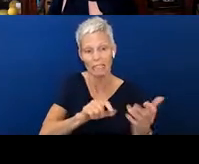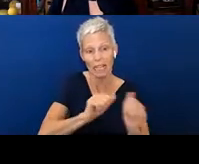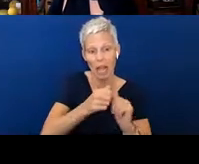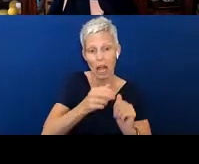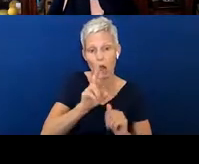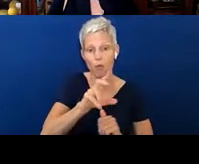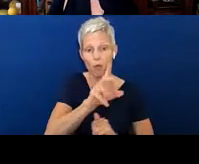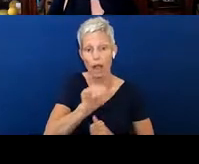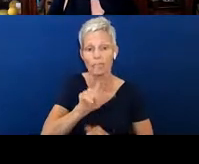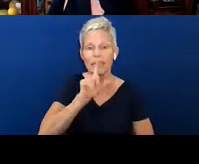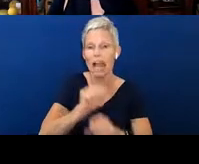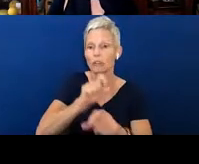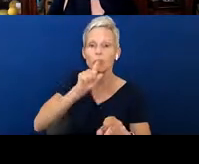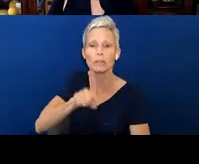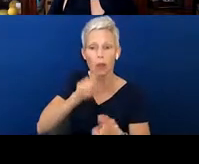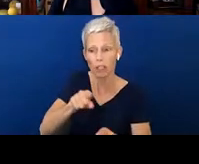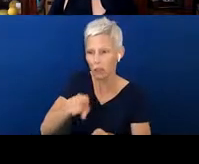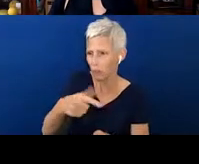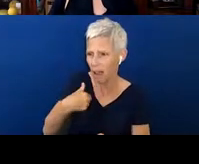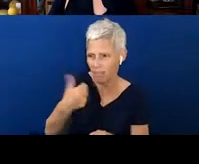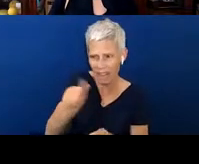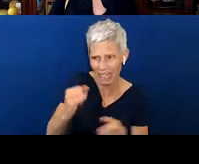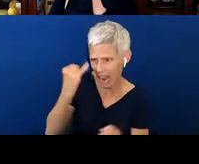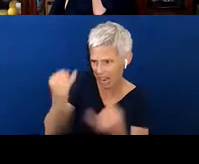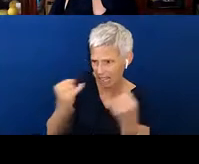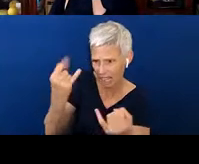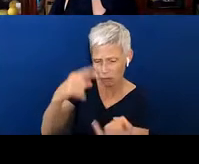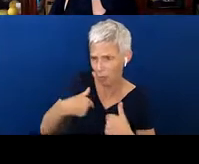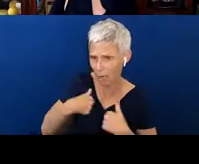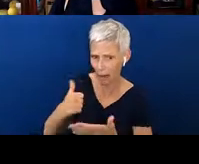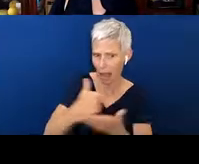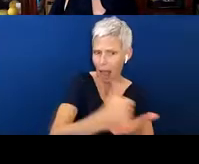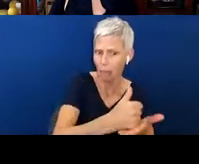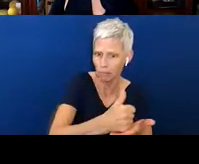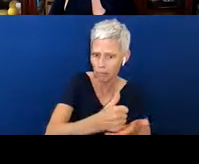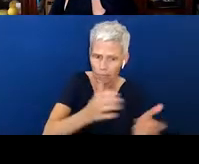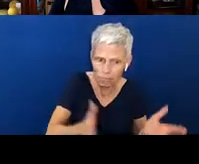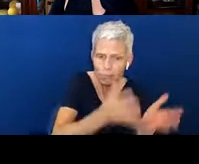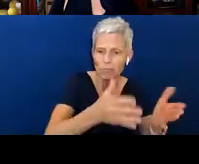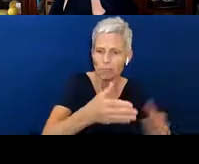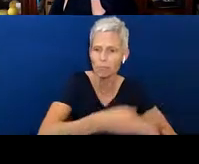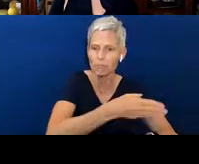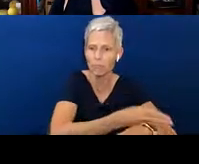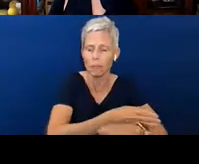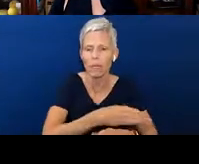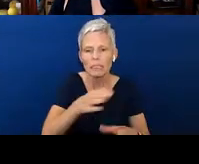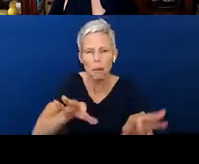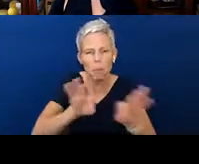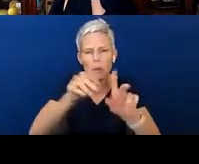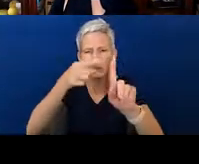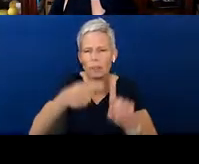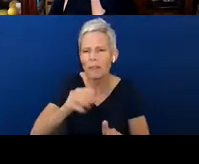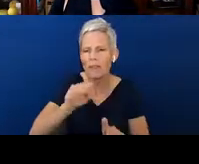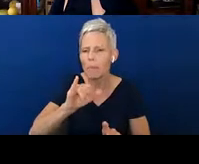So, it's important to have an idea what typical milestones are not so you can say, “Oh dang,